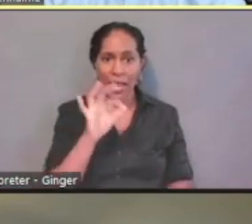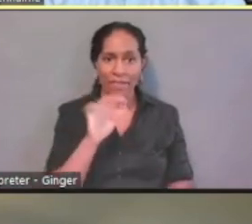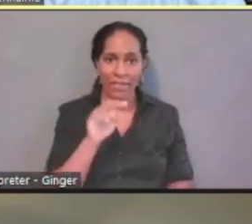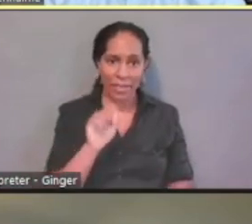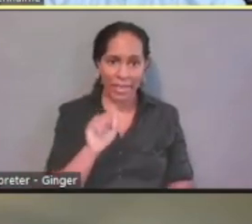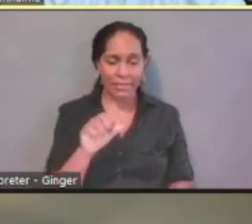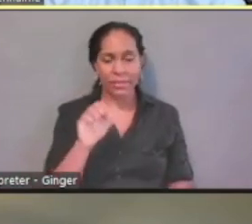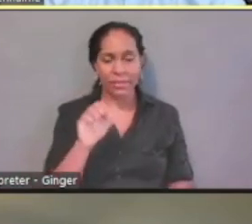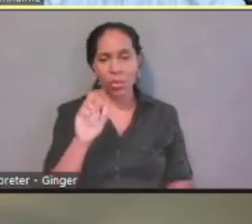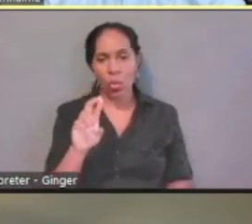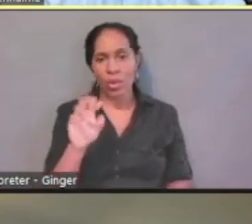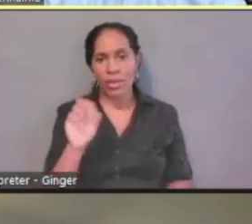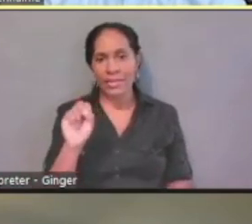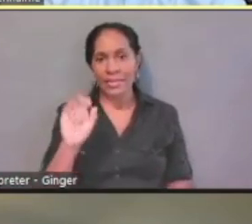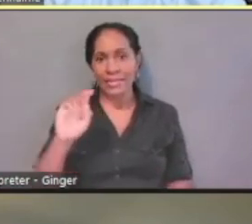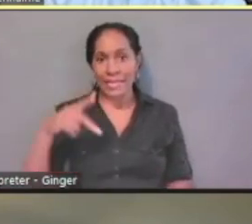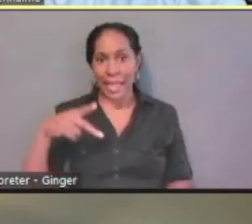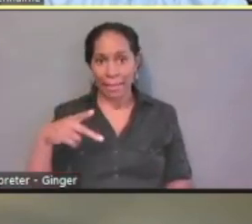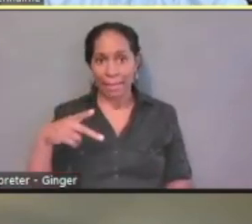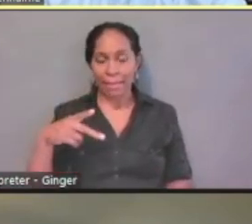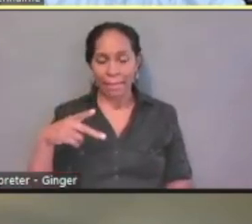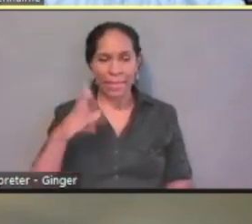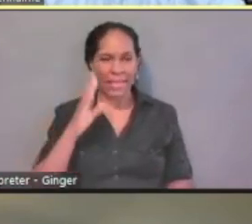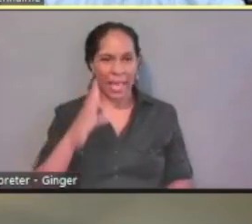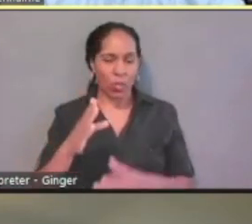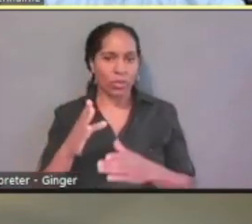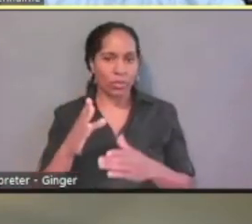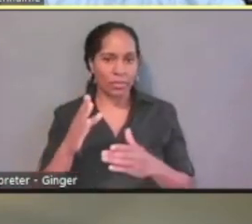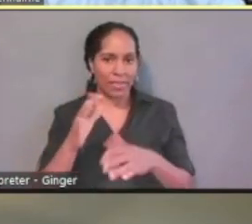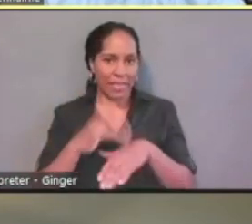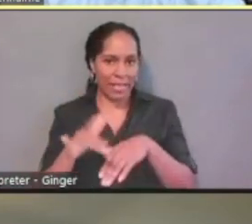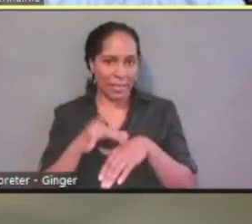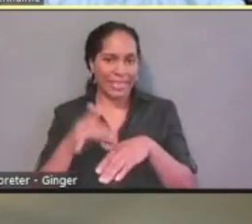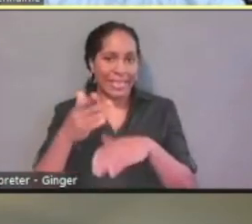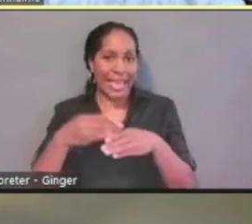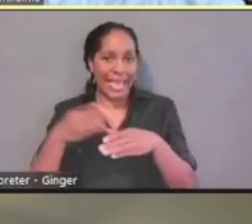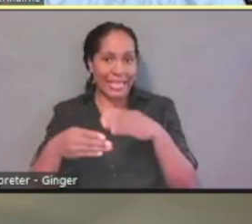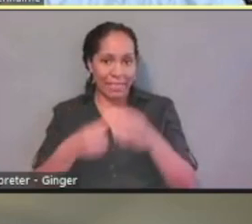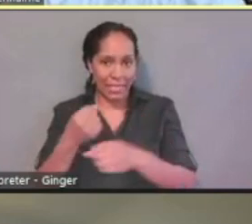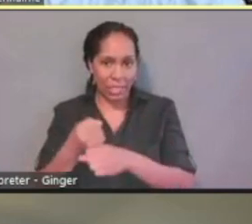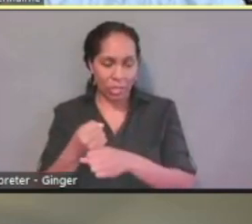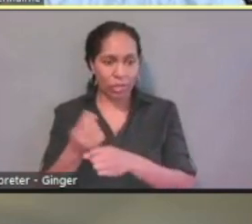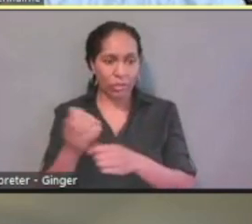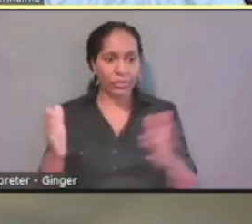will also be coming at the end of the year. They can upload documents I guess here it is,